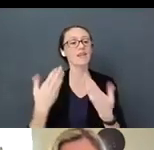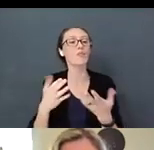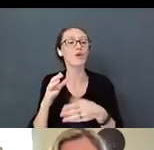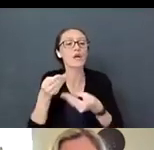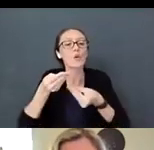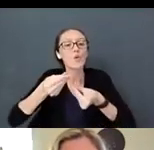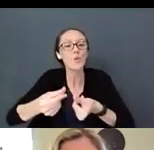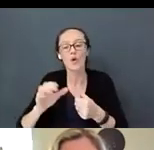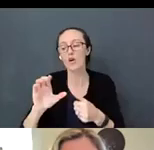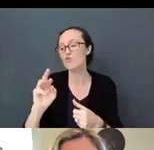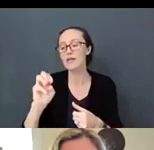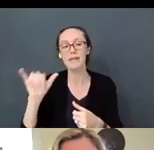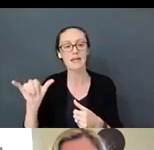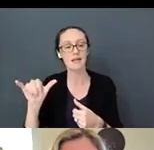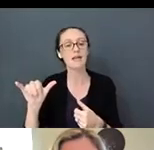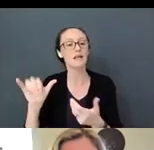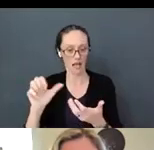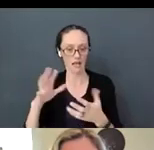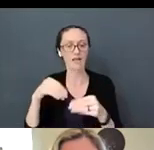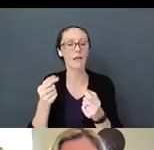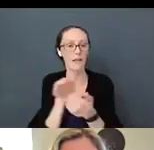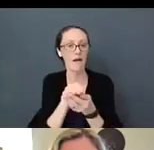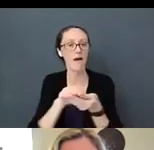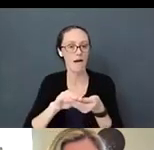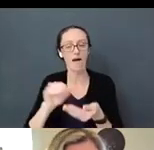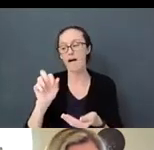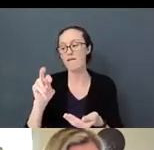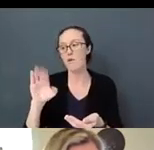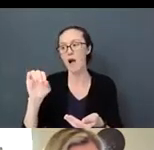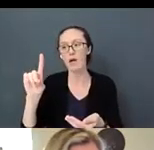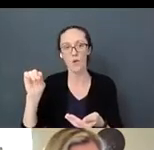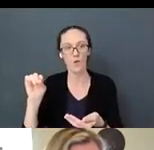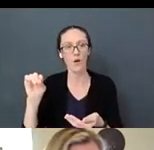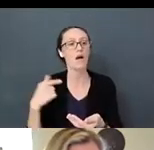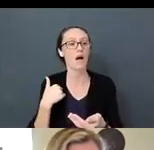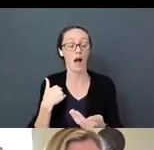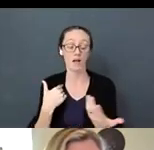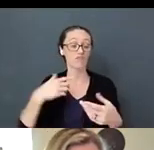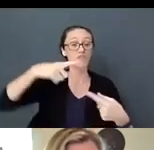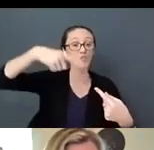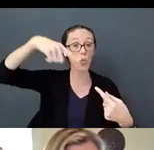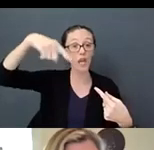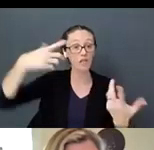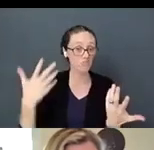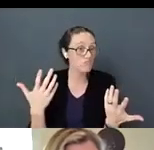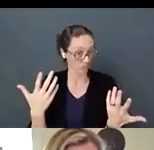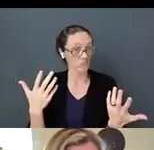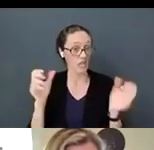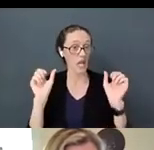You can give you baby a little bit of avocado. I put avocado in smoothies and fruit and